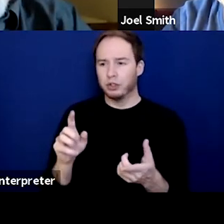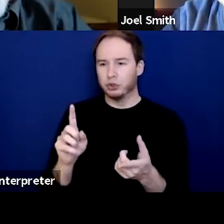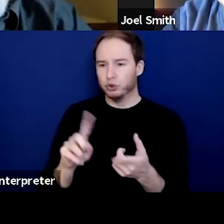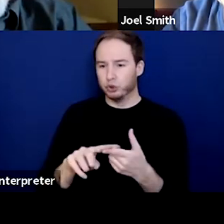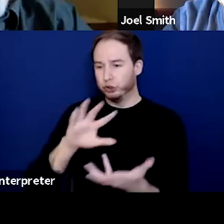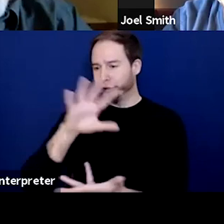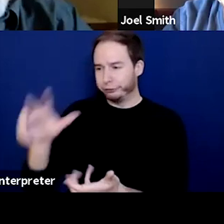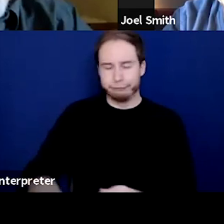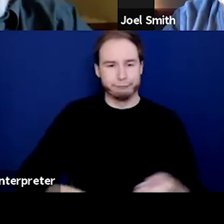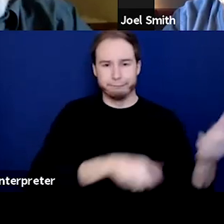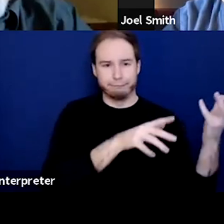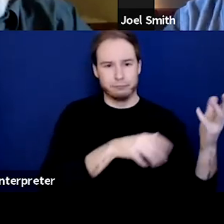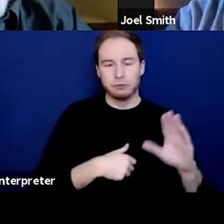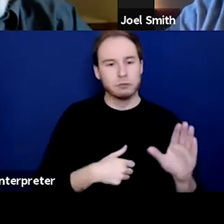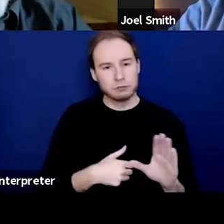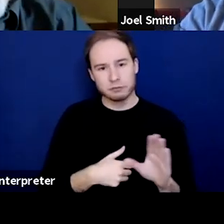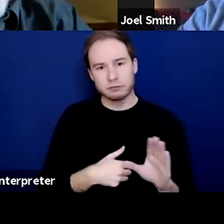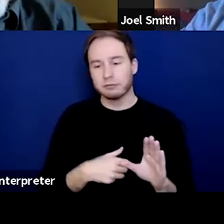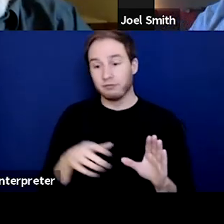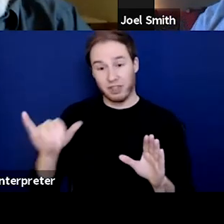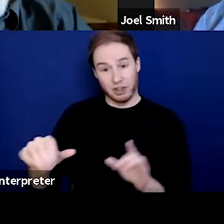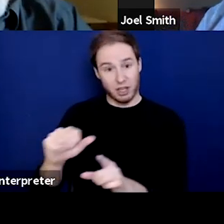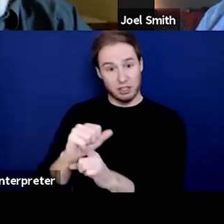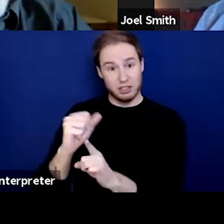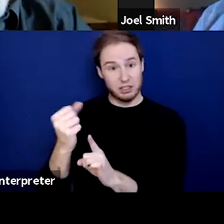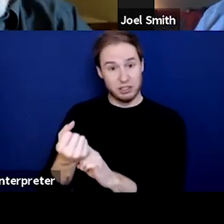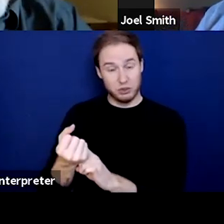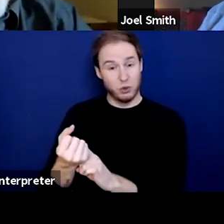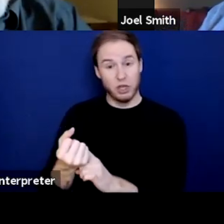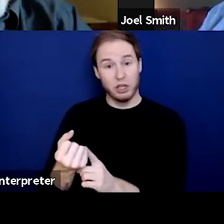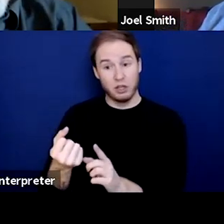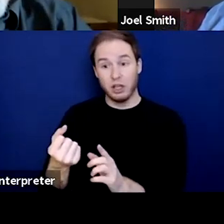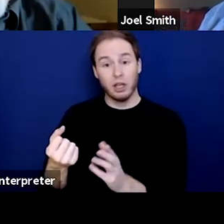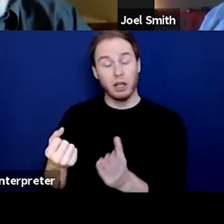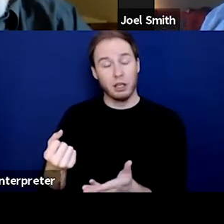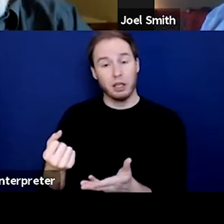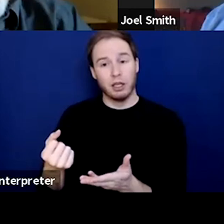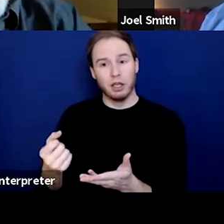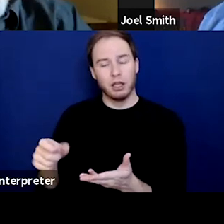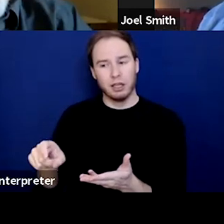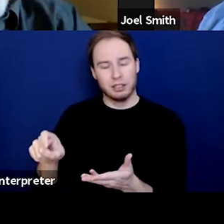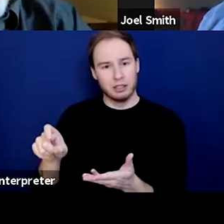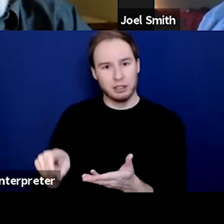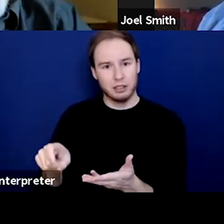The last thing a person in that situation needs is to find out that you're no longer welcome